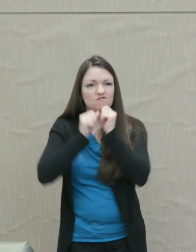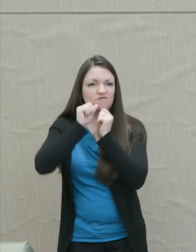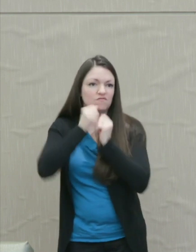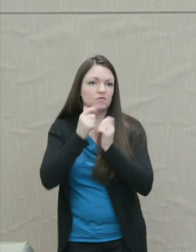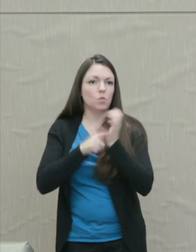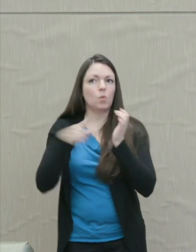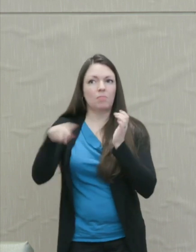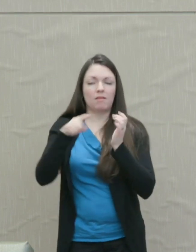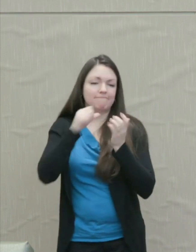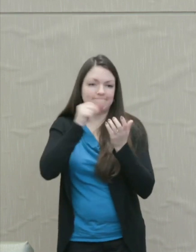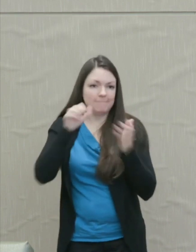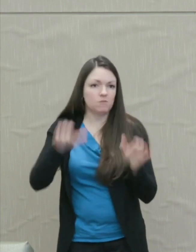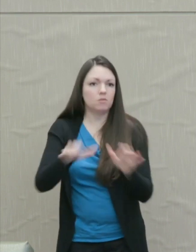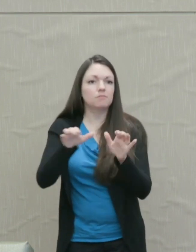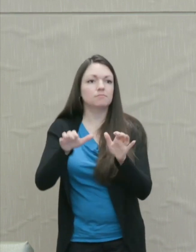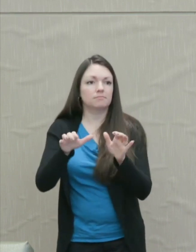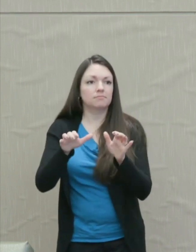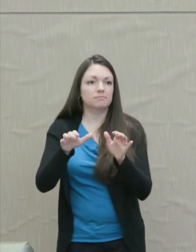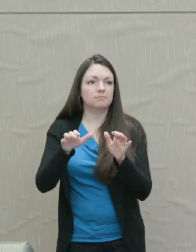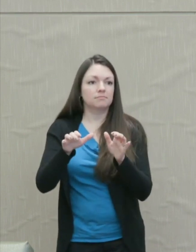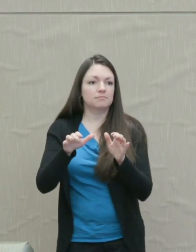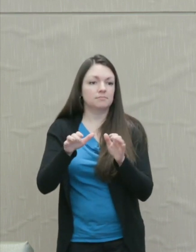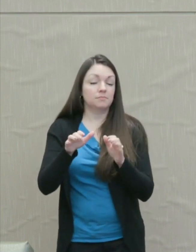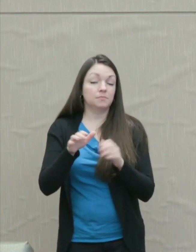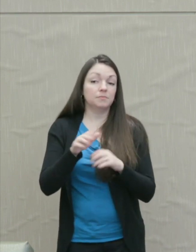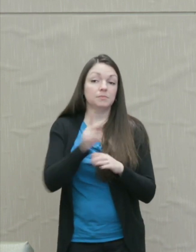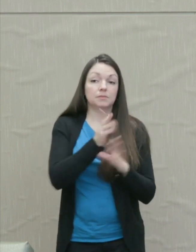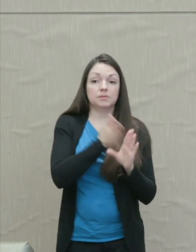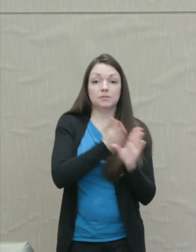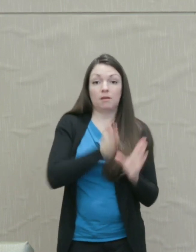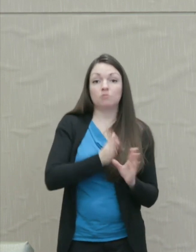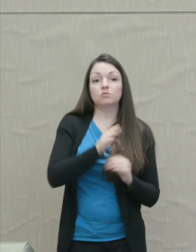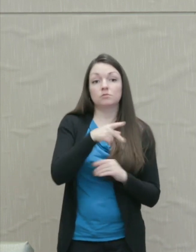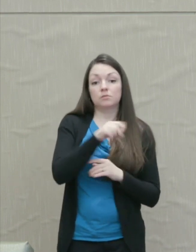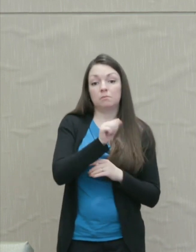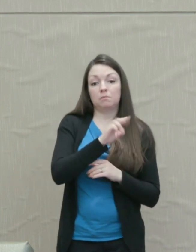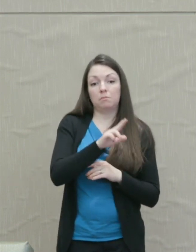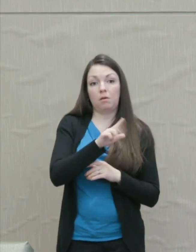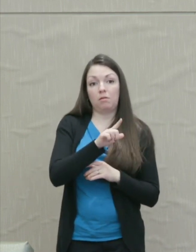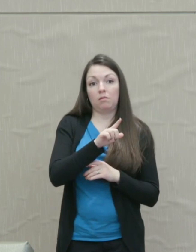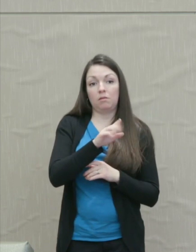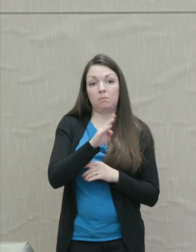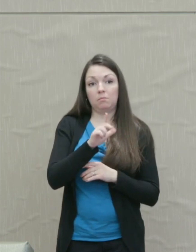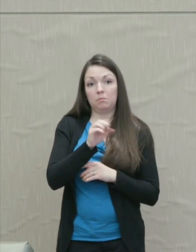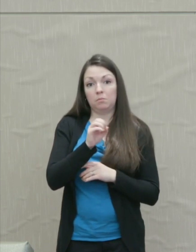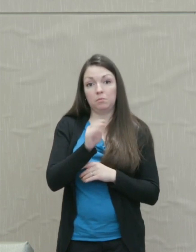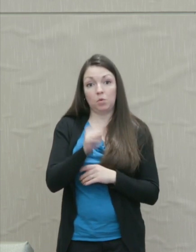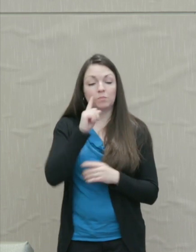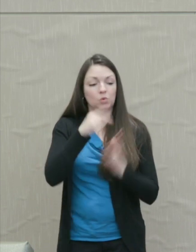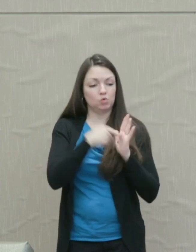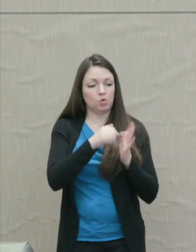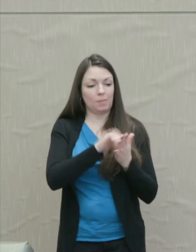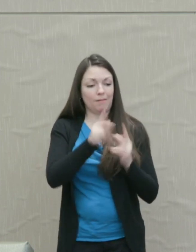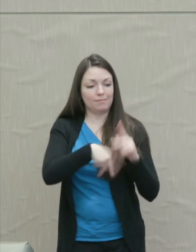to do. Psychologist Paul Bloom has shown that retributive thinking appears very early in the lives of